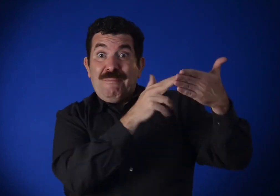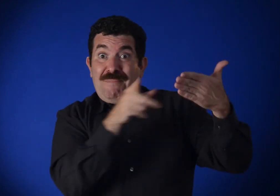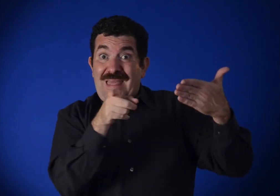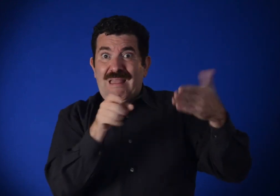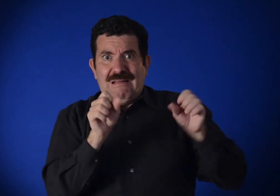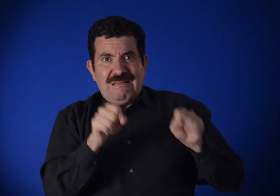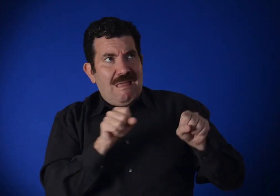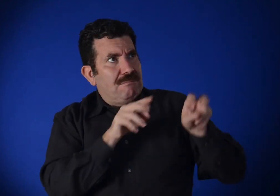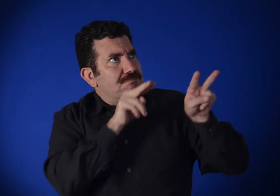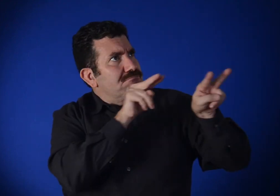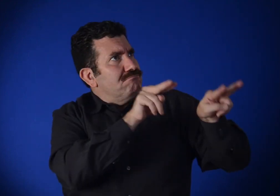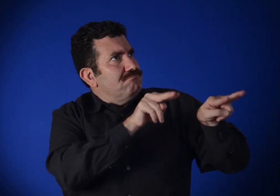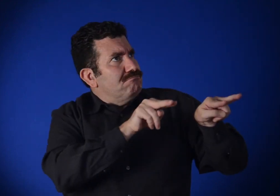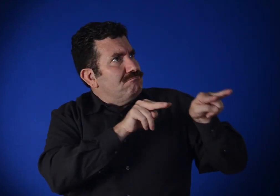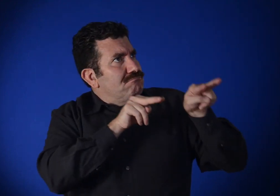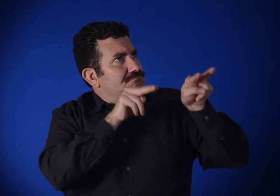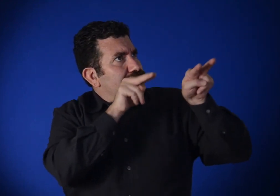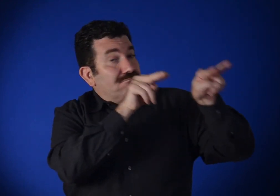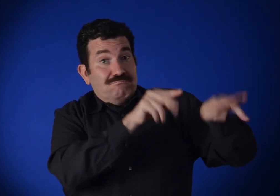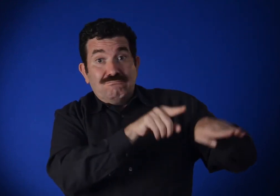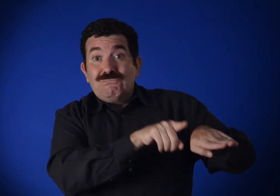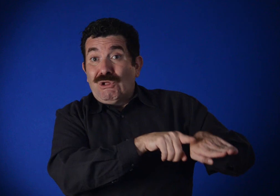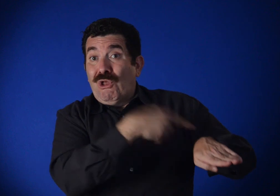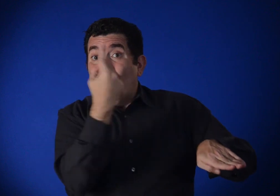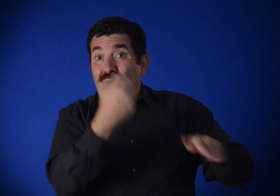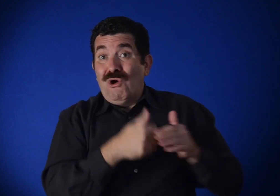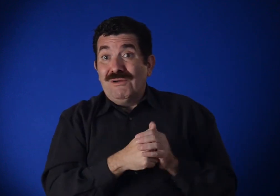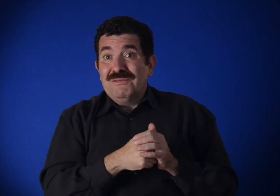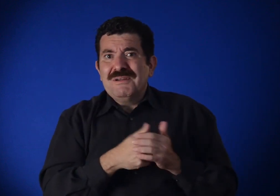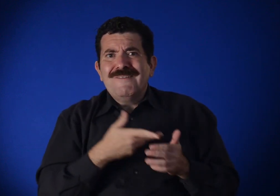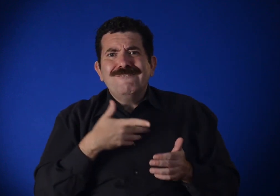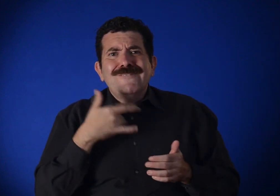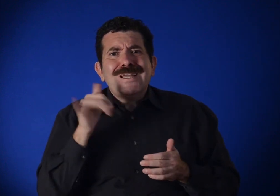It's the kind of painting that you can spend a long time in front of.